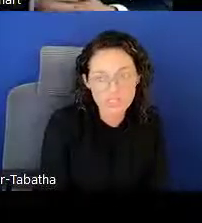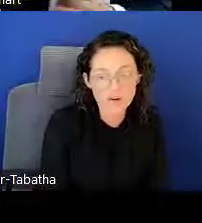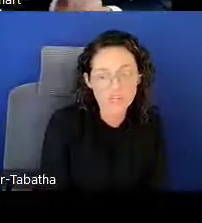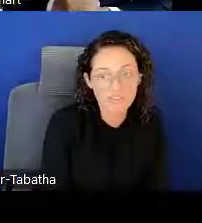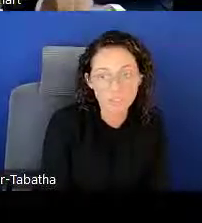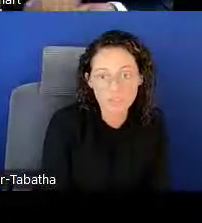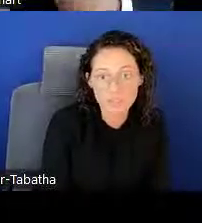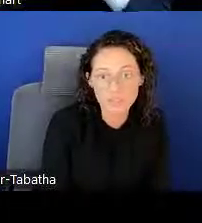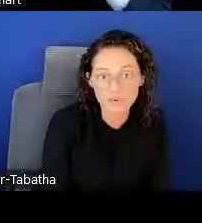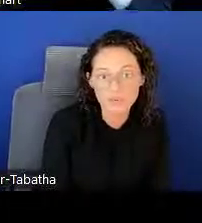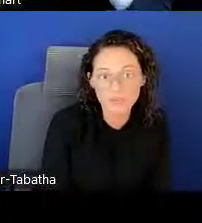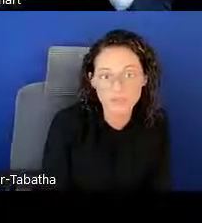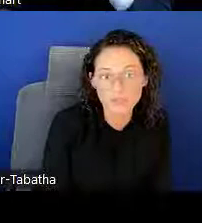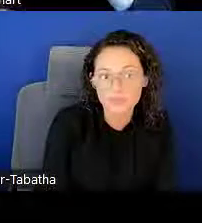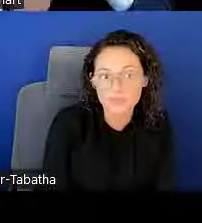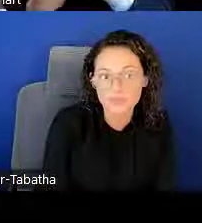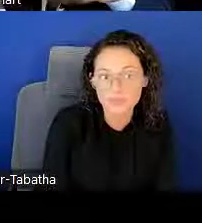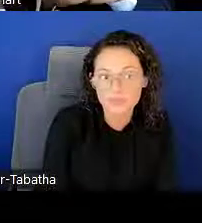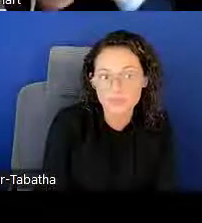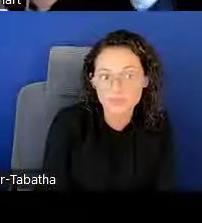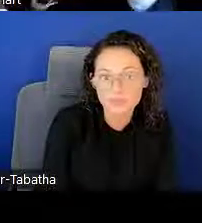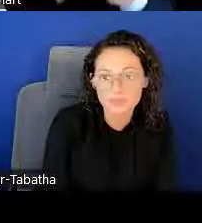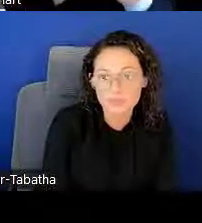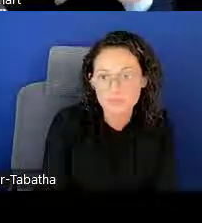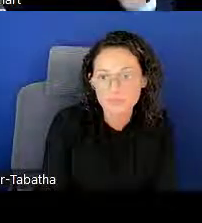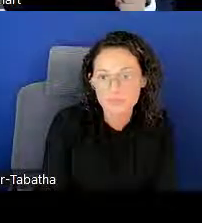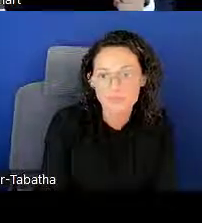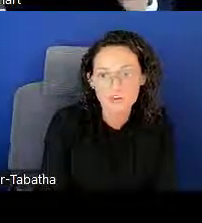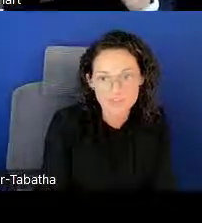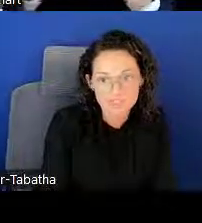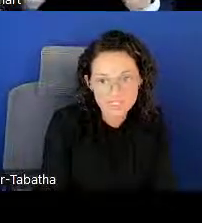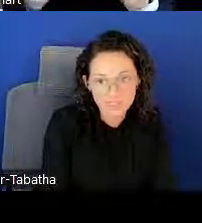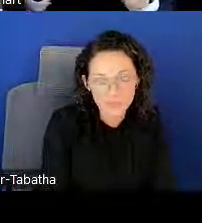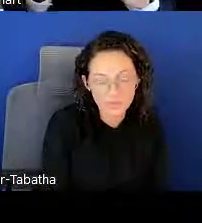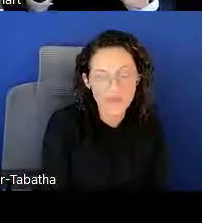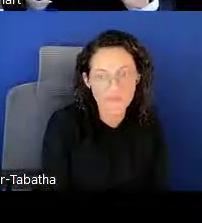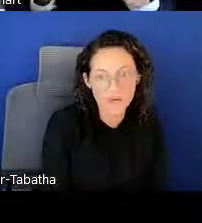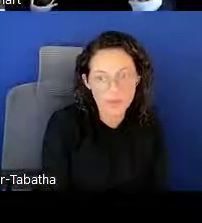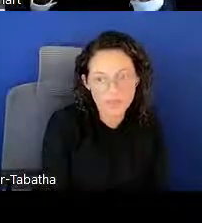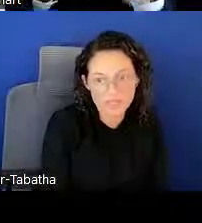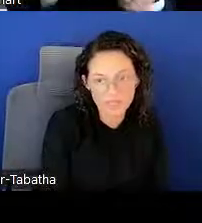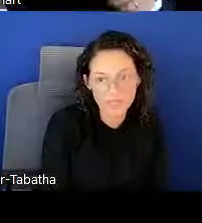that are available to you. First, we have our website.